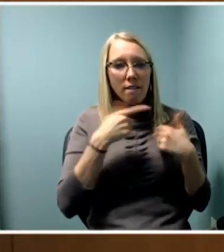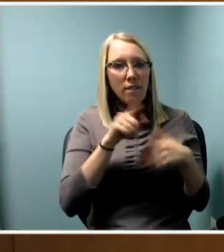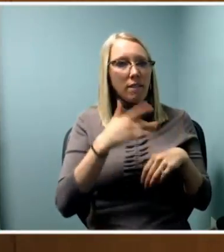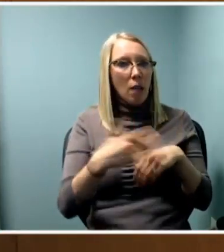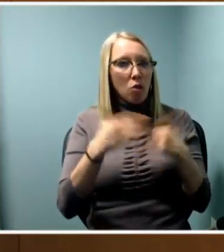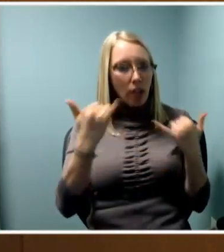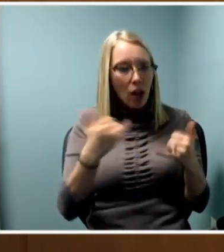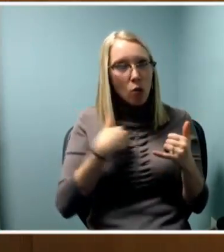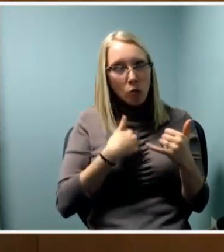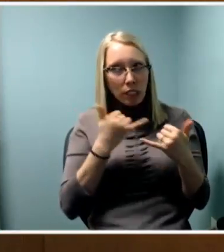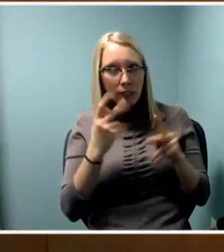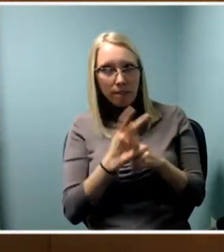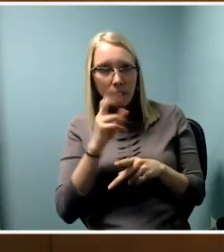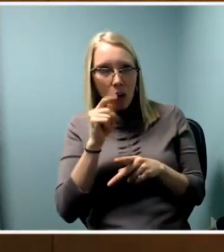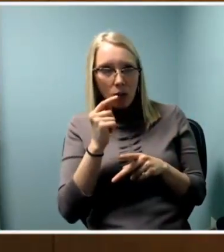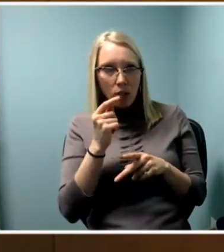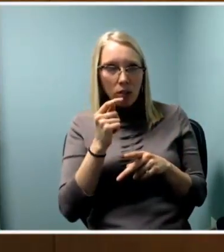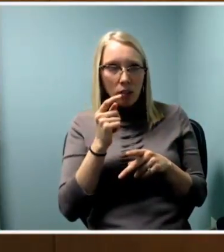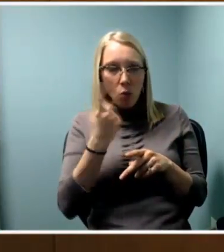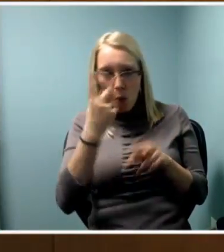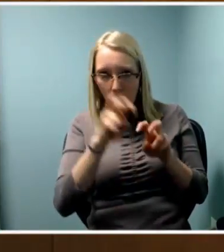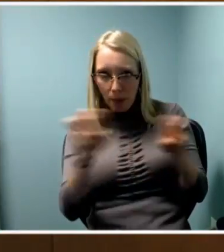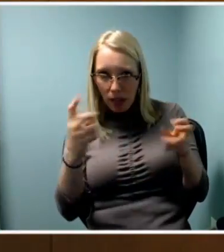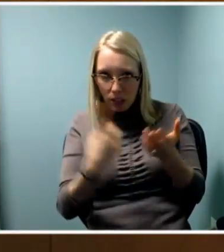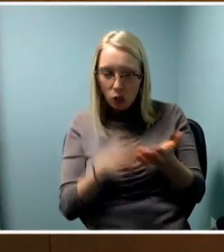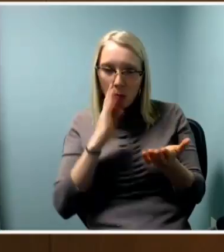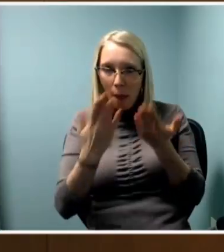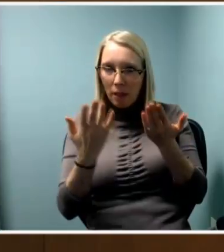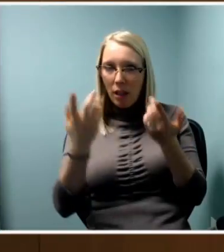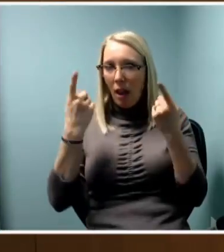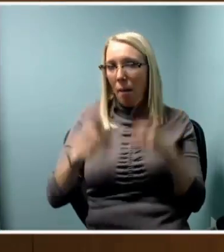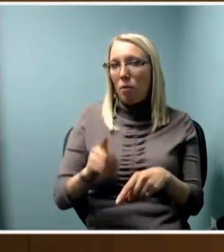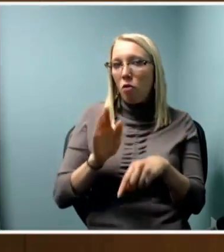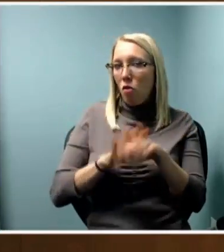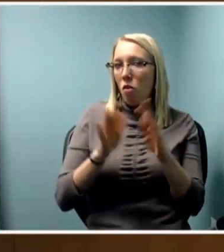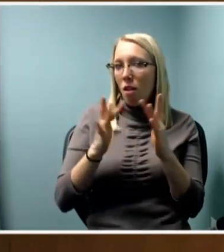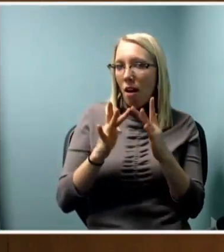that one of the panel discussions might be online. We're still waiting for the official snow call.